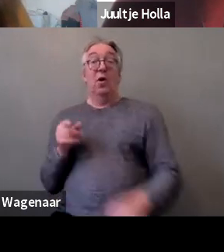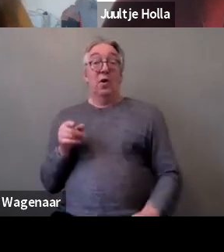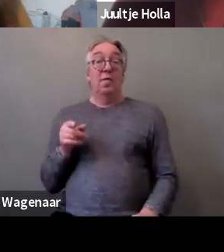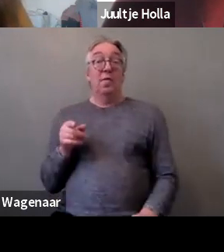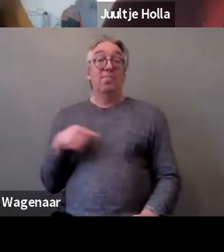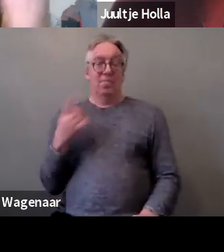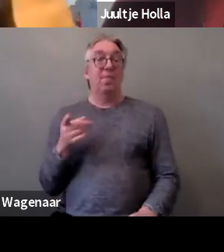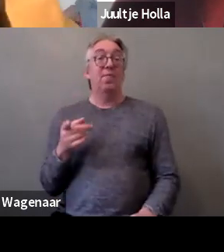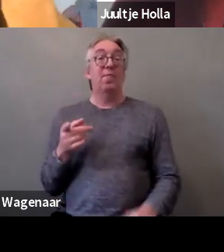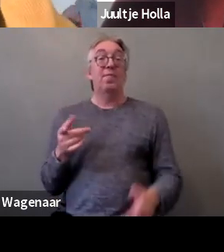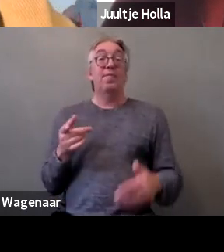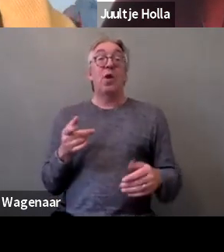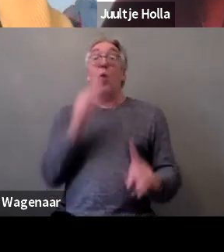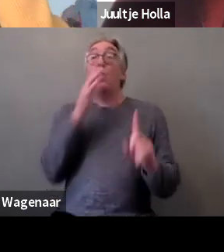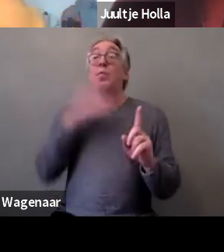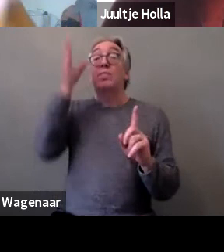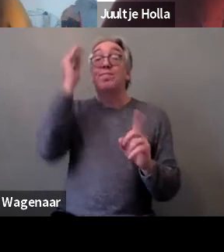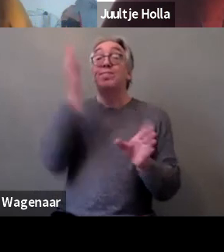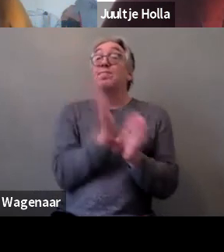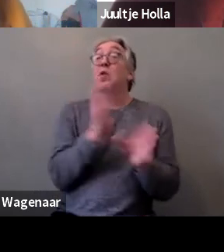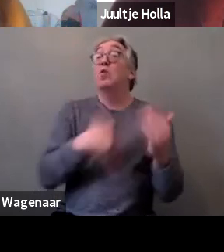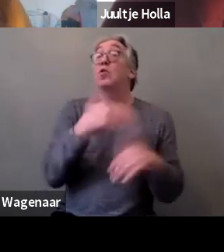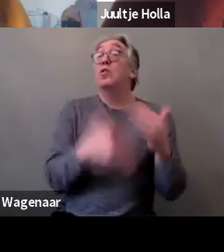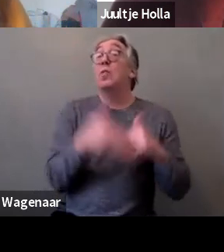and that's something that we also really need to address.